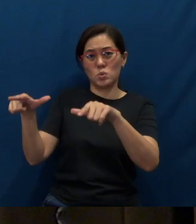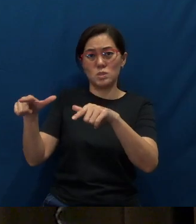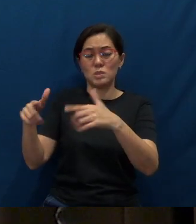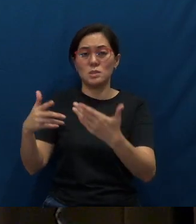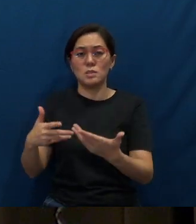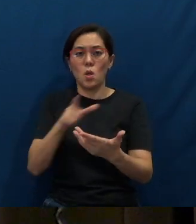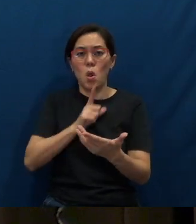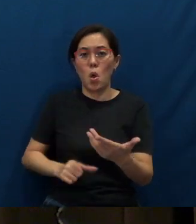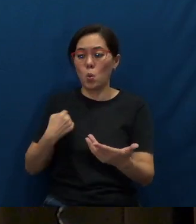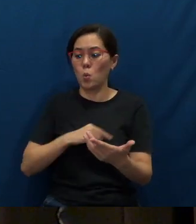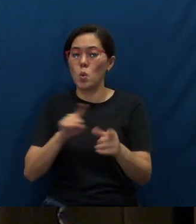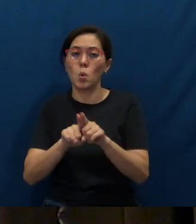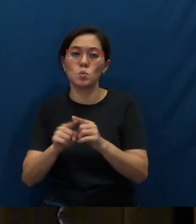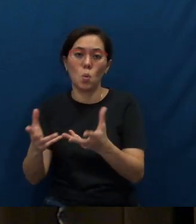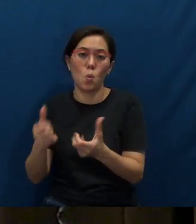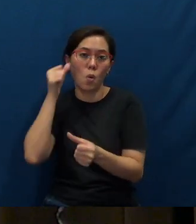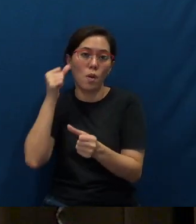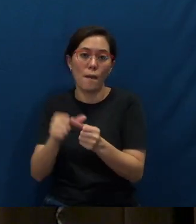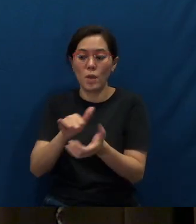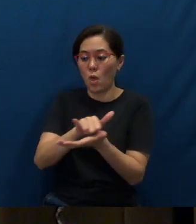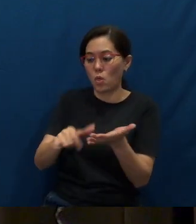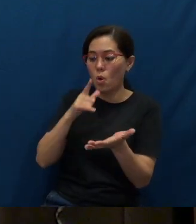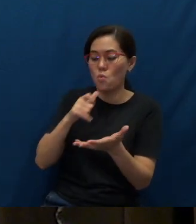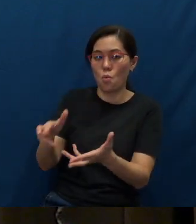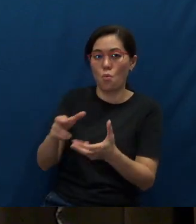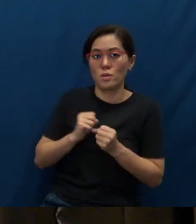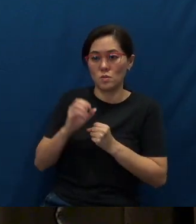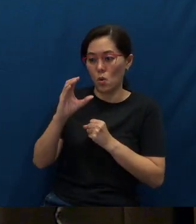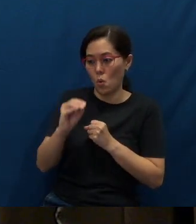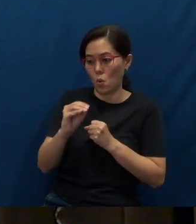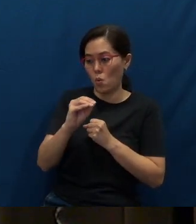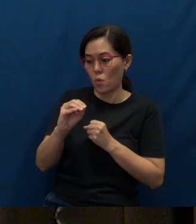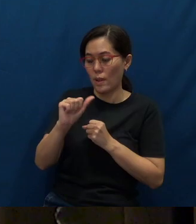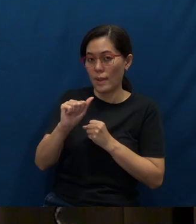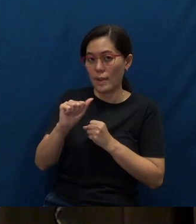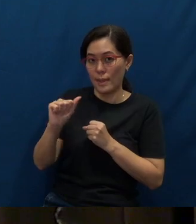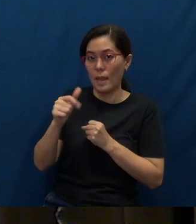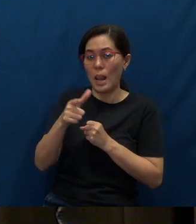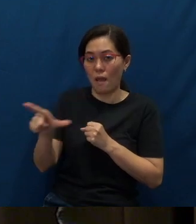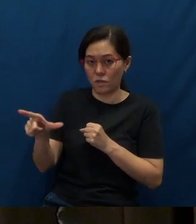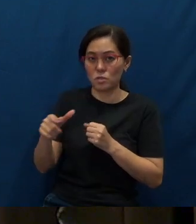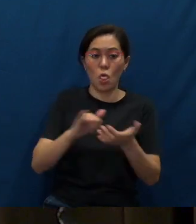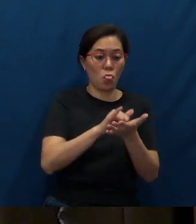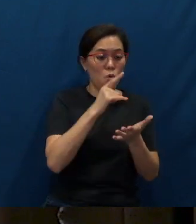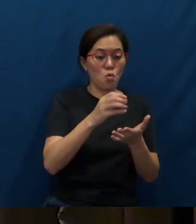Lord, we also want to remember those who are receiving their ‘O/ and ‘A’ levels (results) very soon - those have received ‘O’ Levels (results)